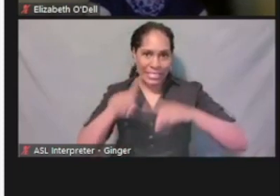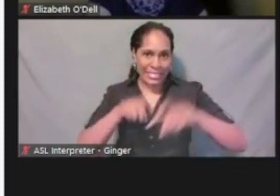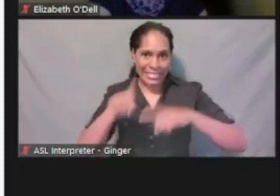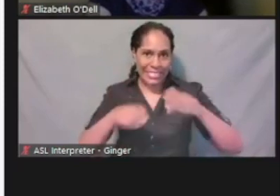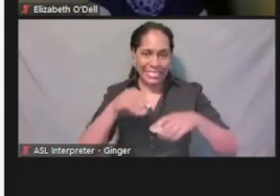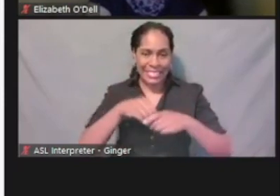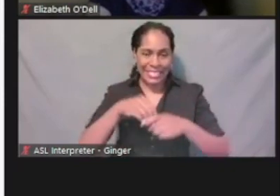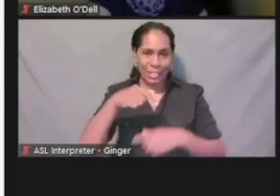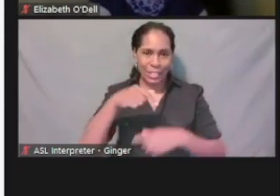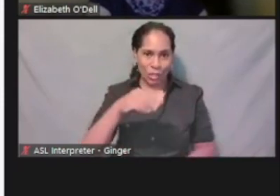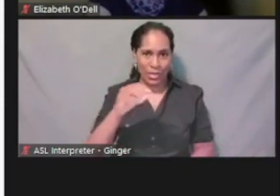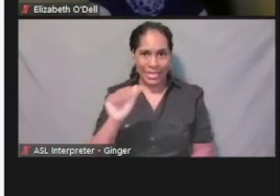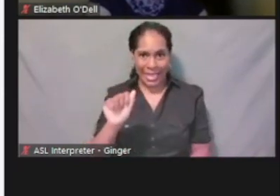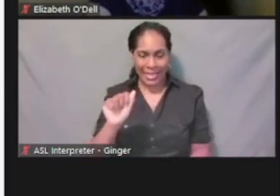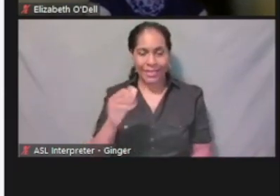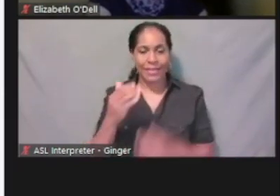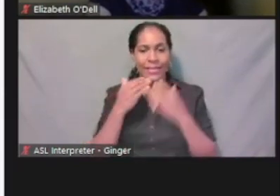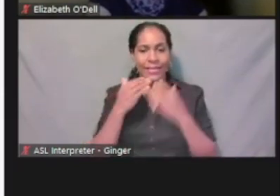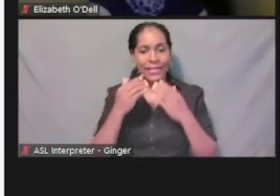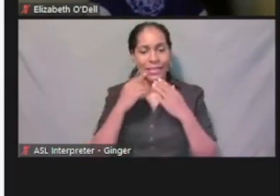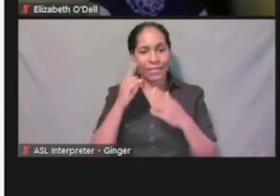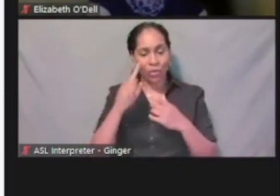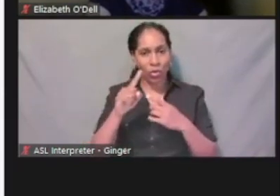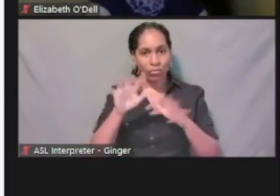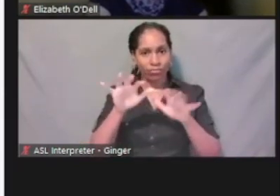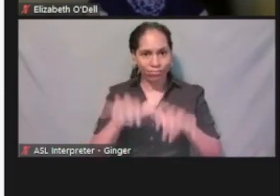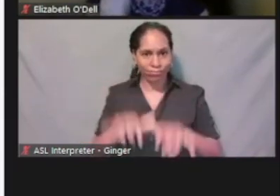so thank you all for submitting your questions.